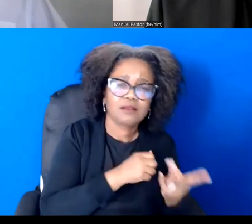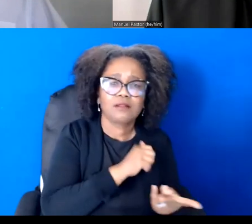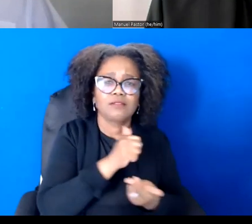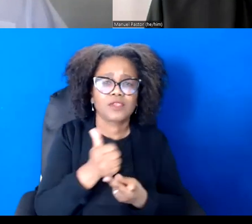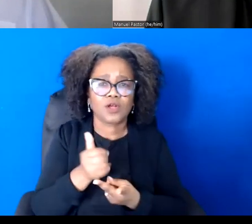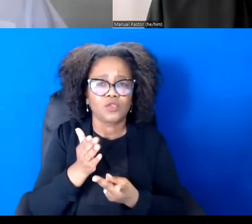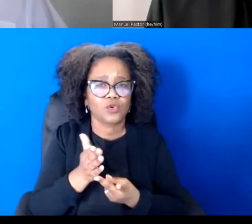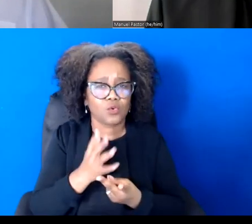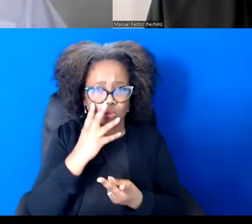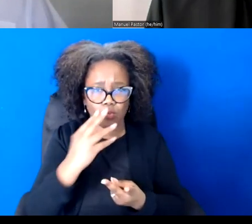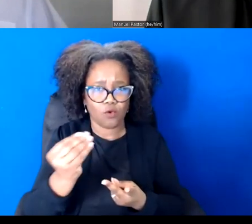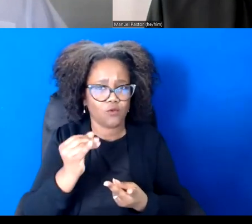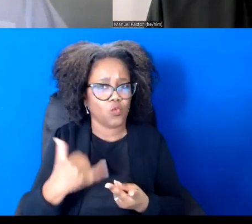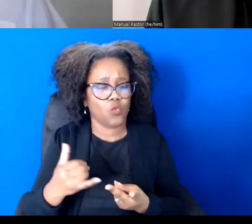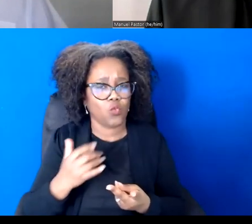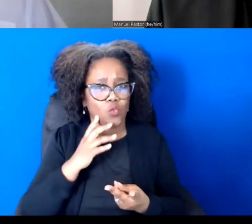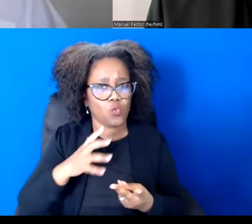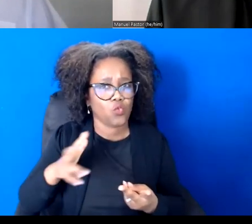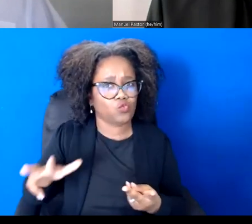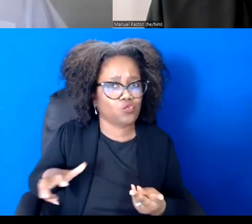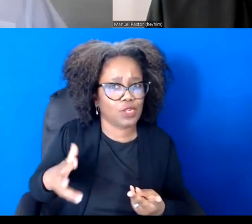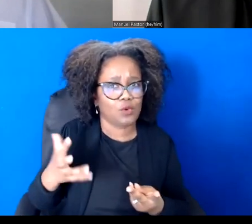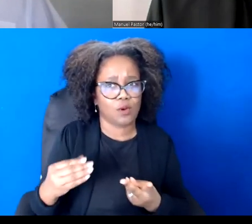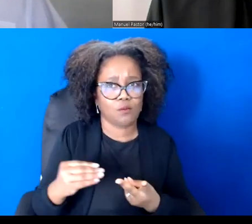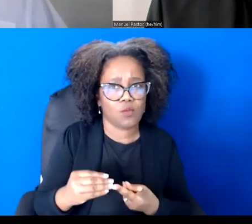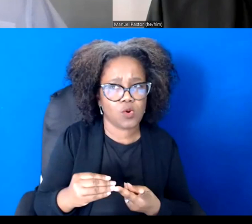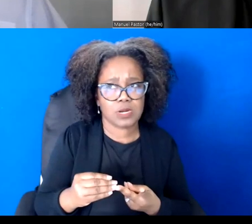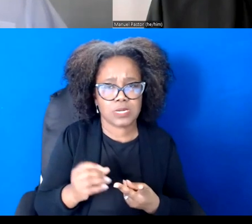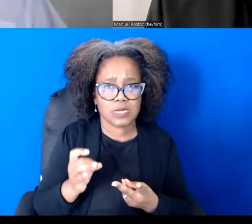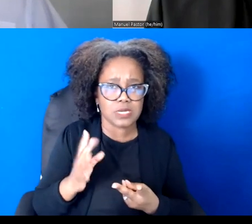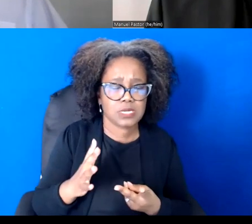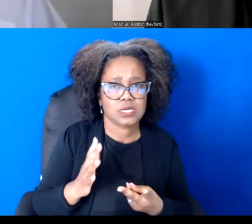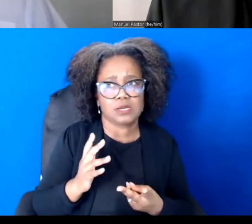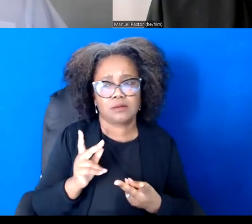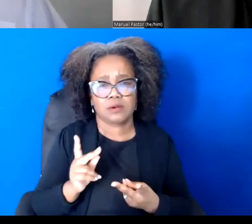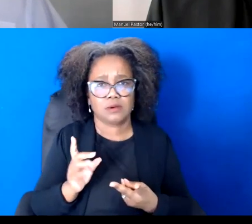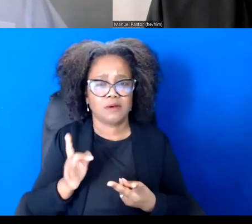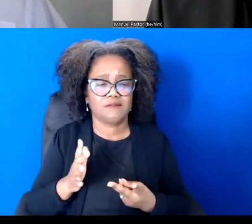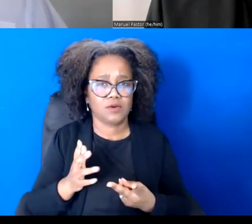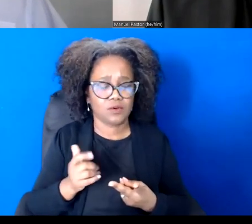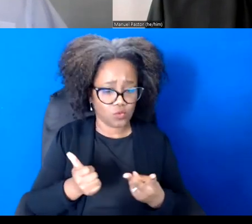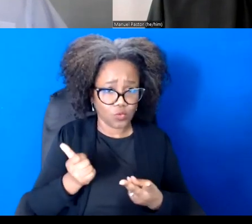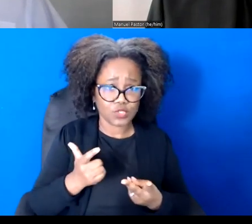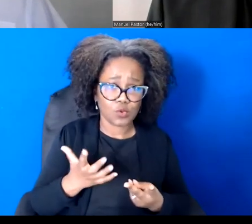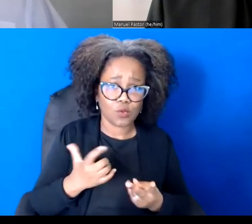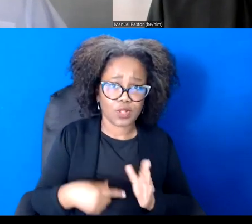And our society is starving the crying wolf and gouging the vicious world.